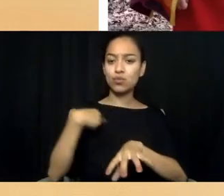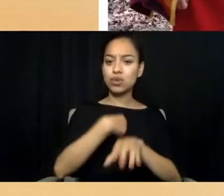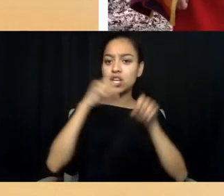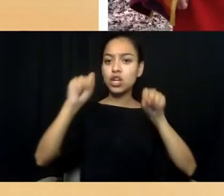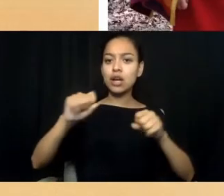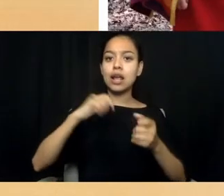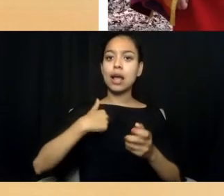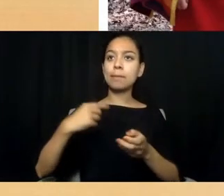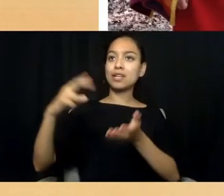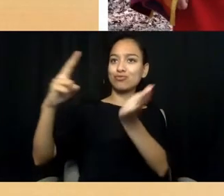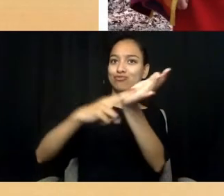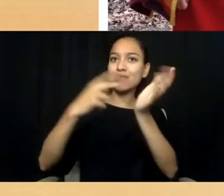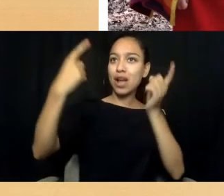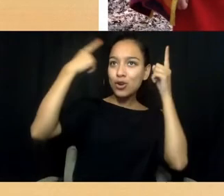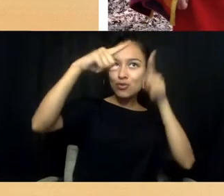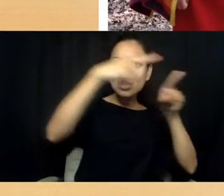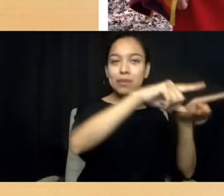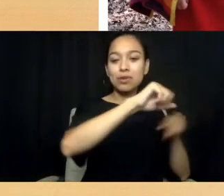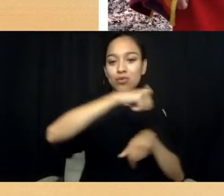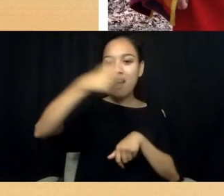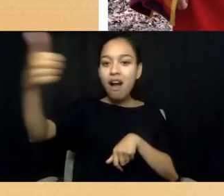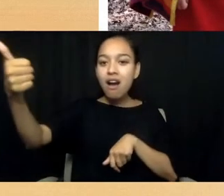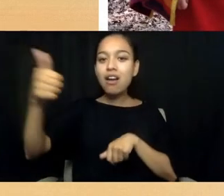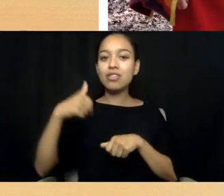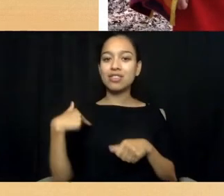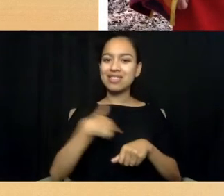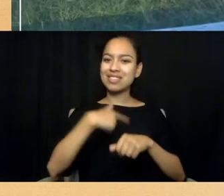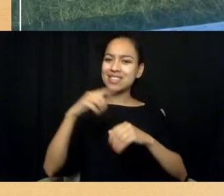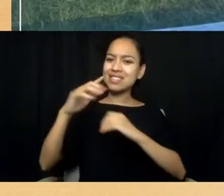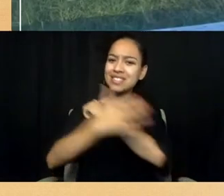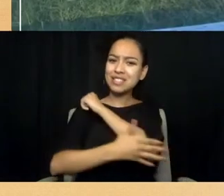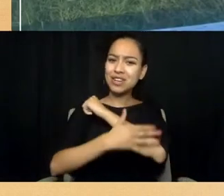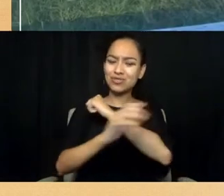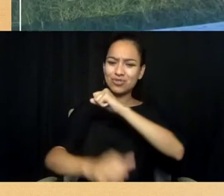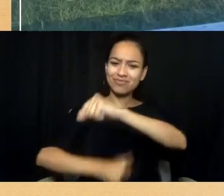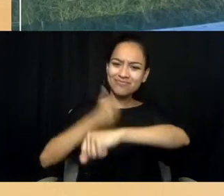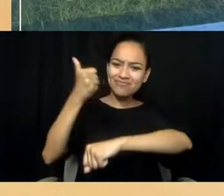This country was founded on genocide before the word "genocide" was invented,